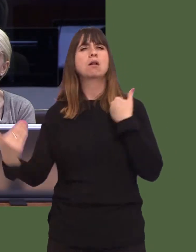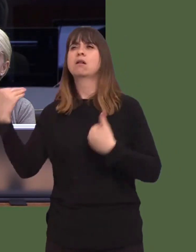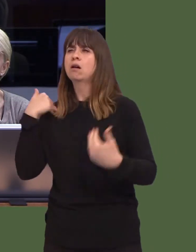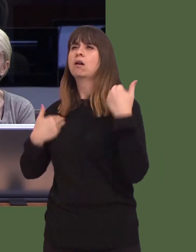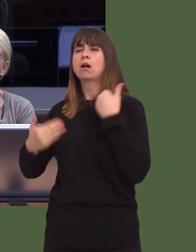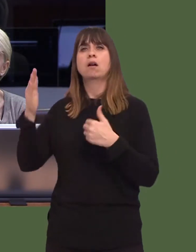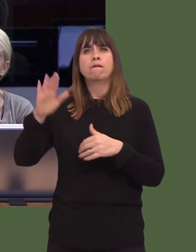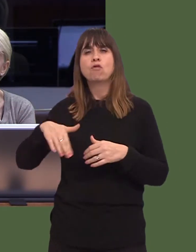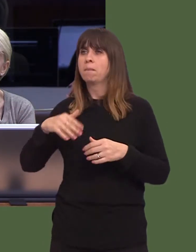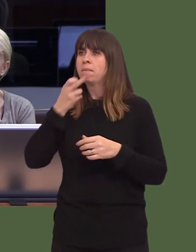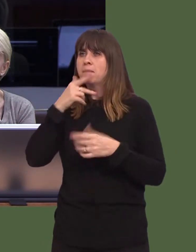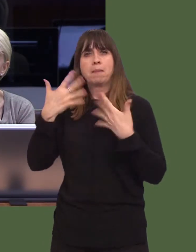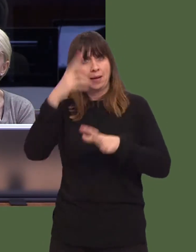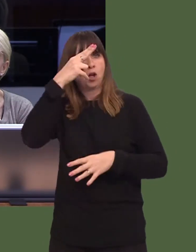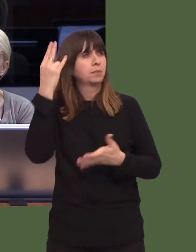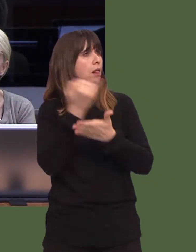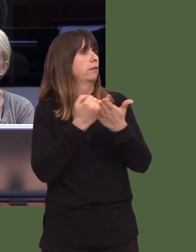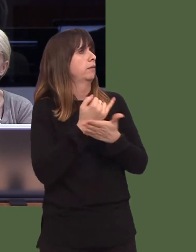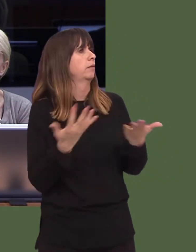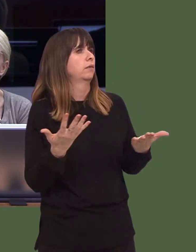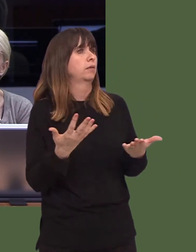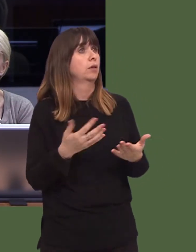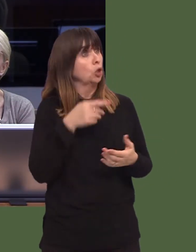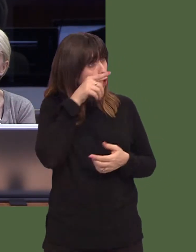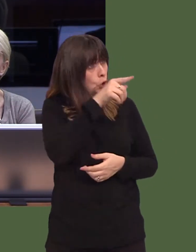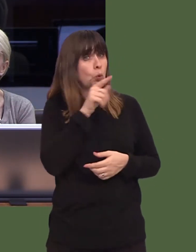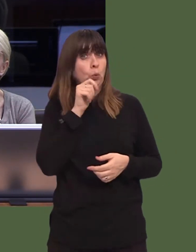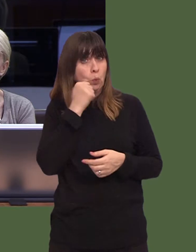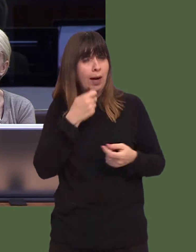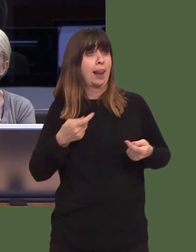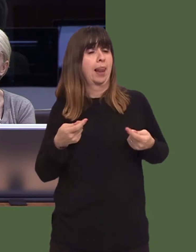When can we expect to see some leadership from you on hospital nutrition?